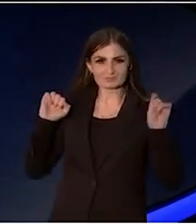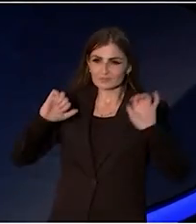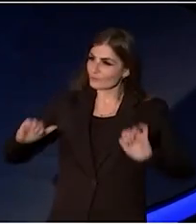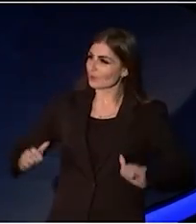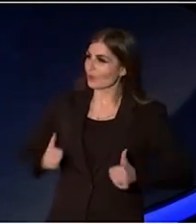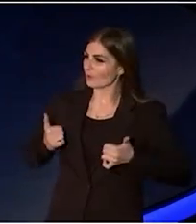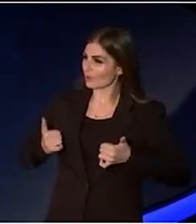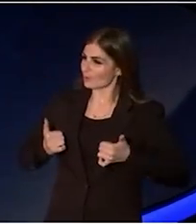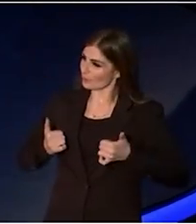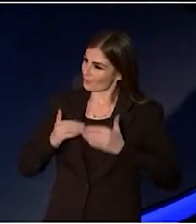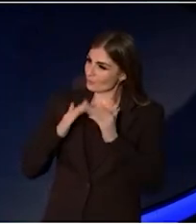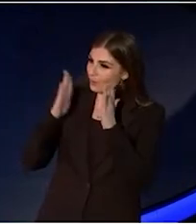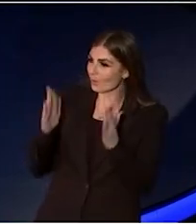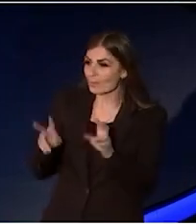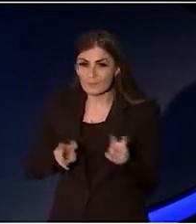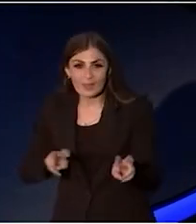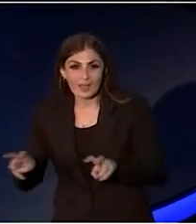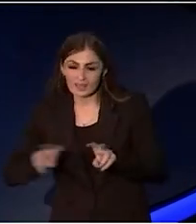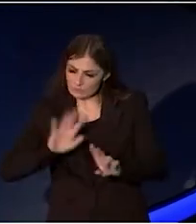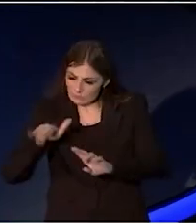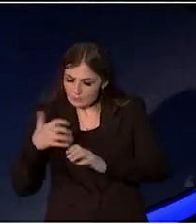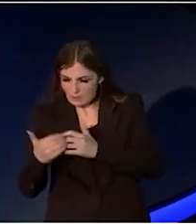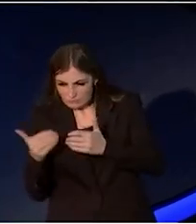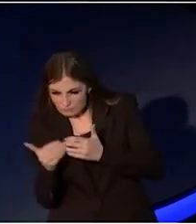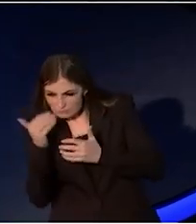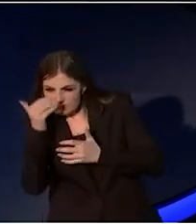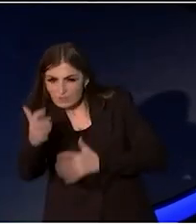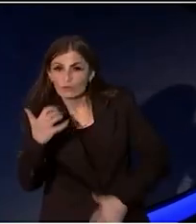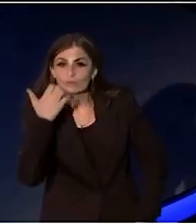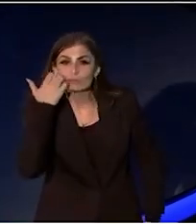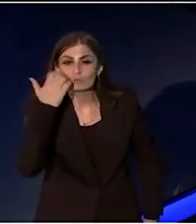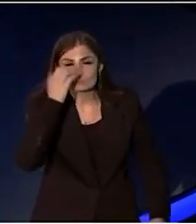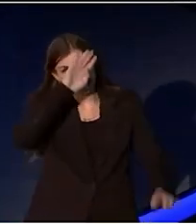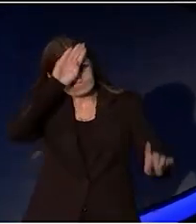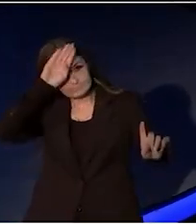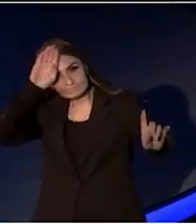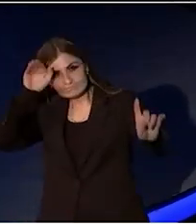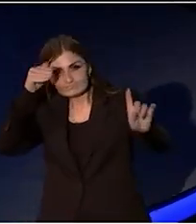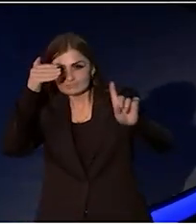commanding the future with cerulean-tinged ambitions.